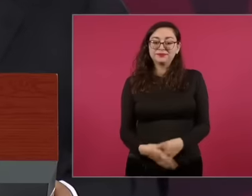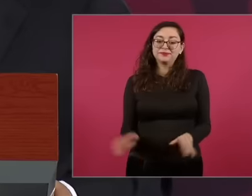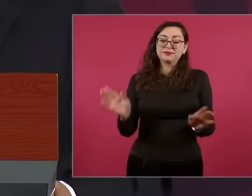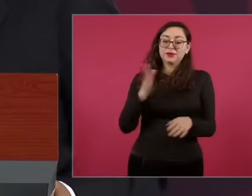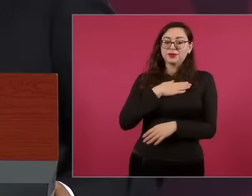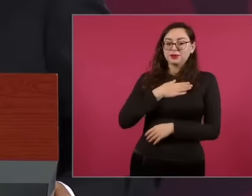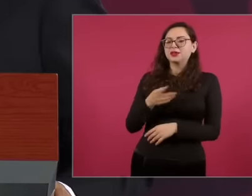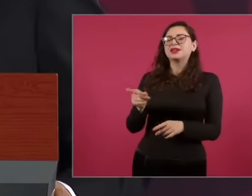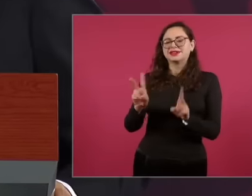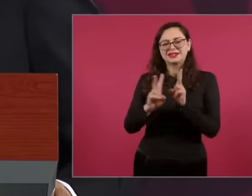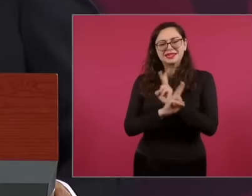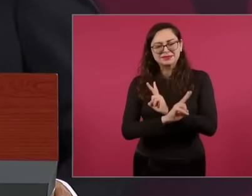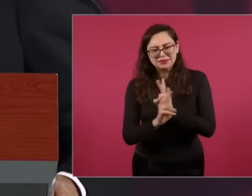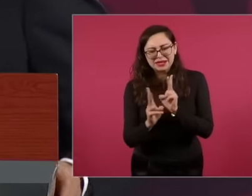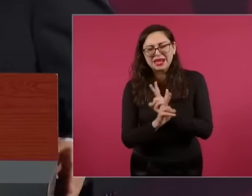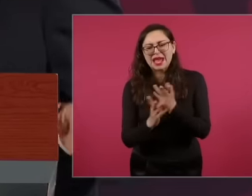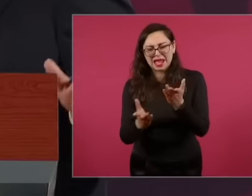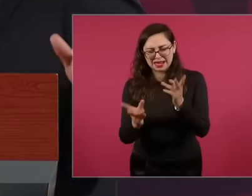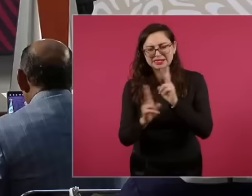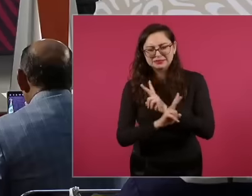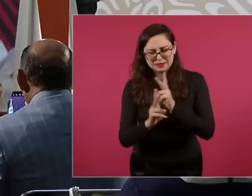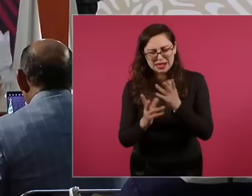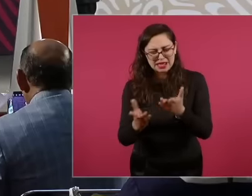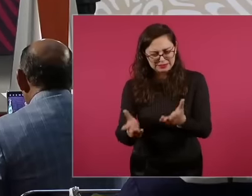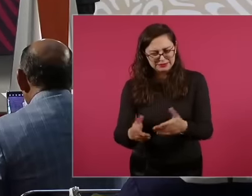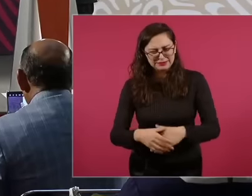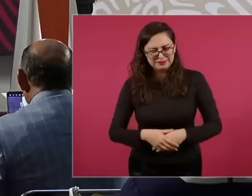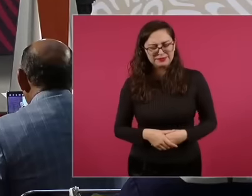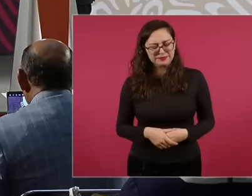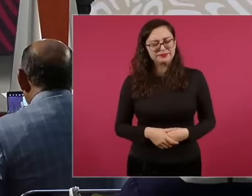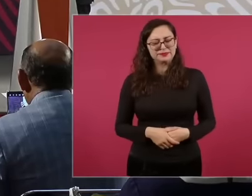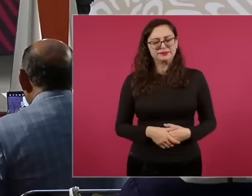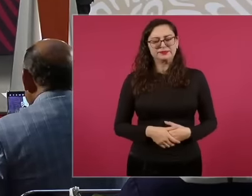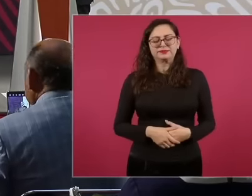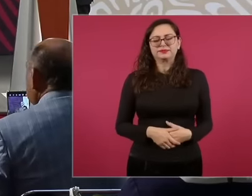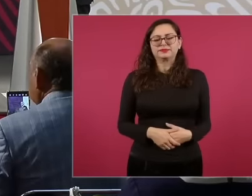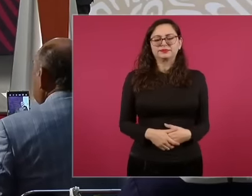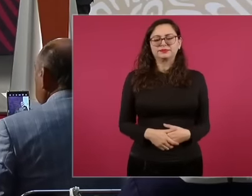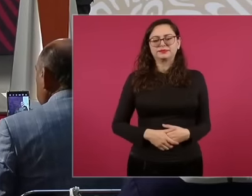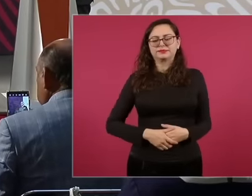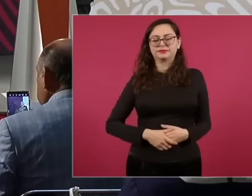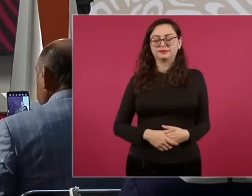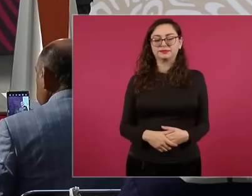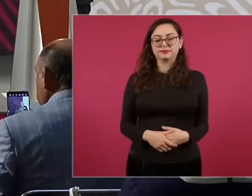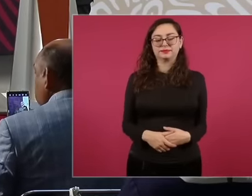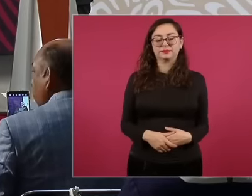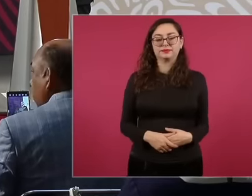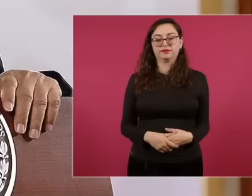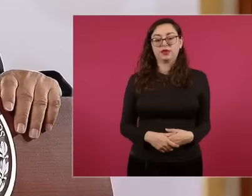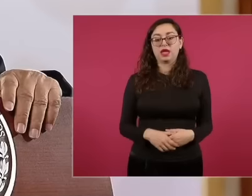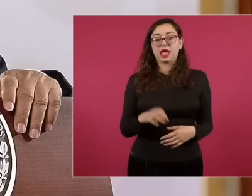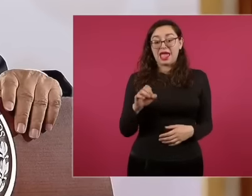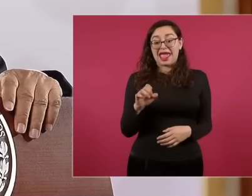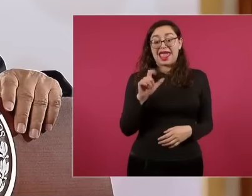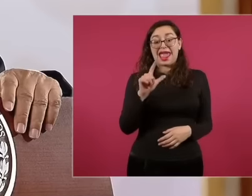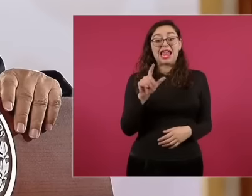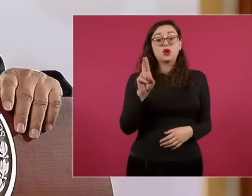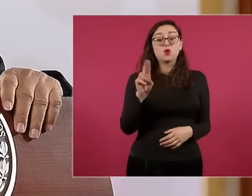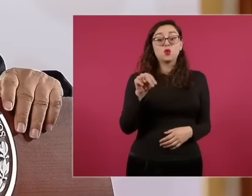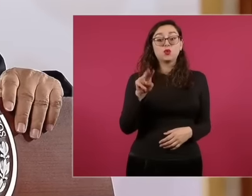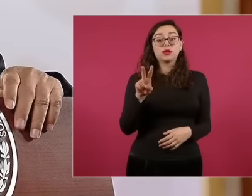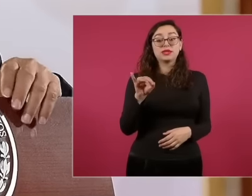if we have time it's very good p we have time this Put it from the universal and Put the one